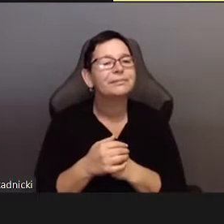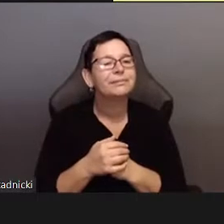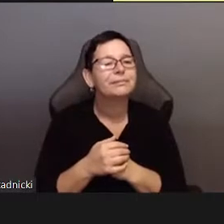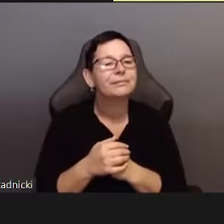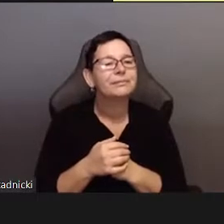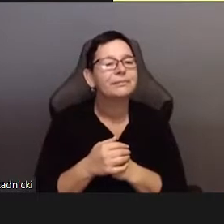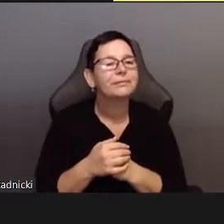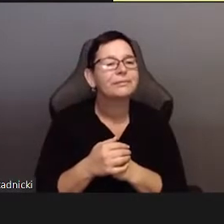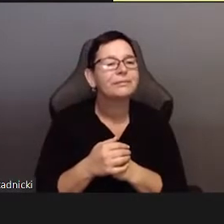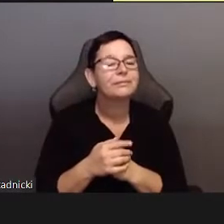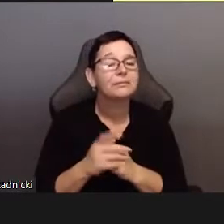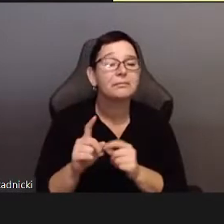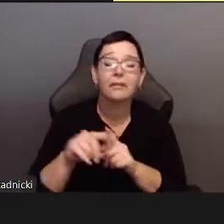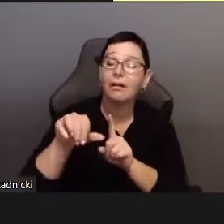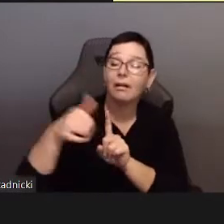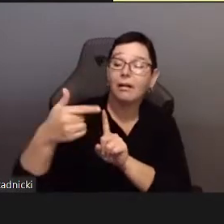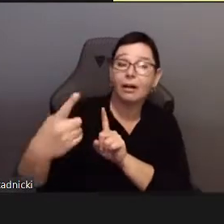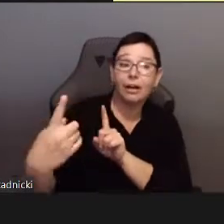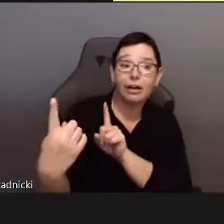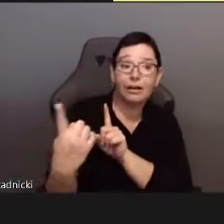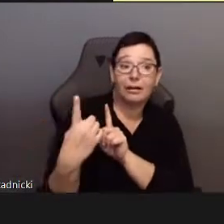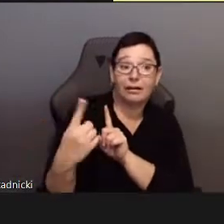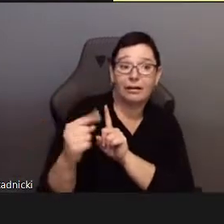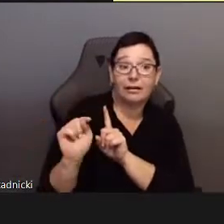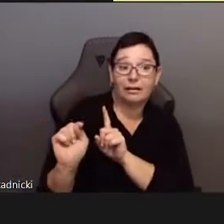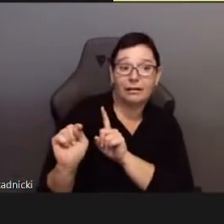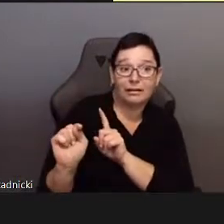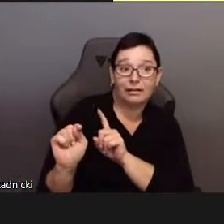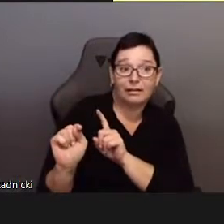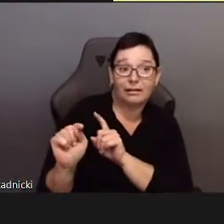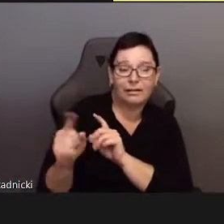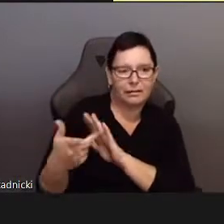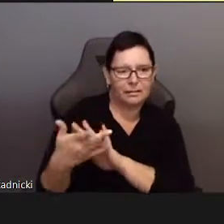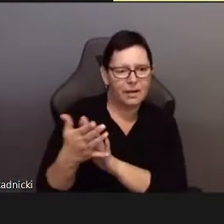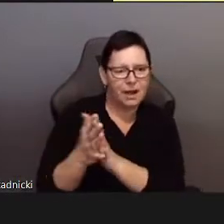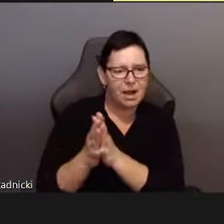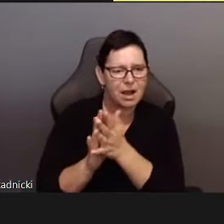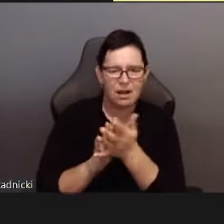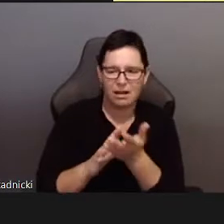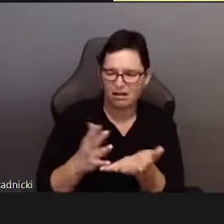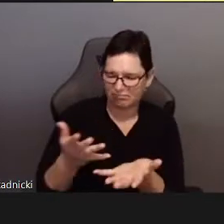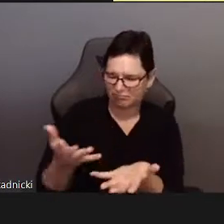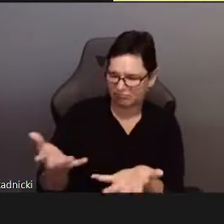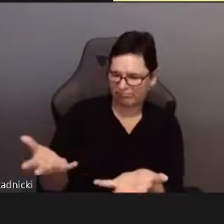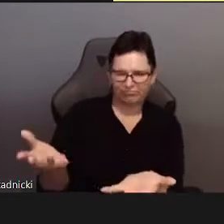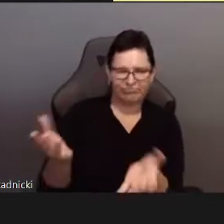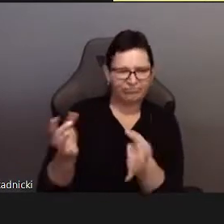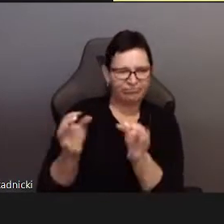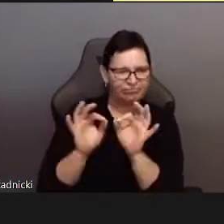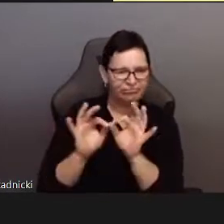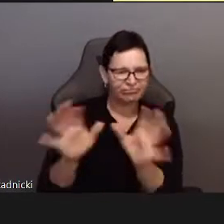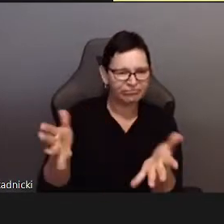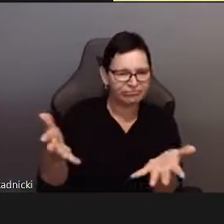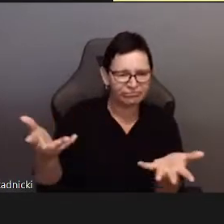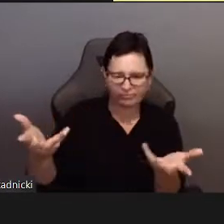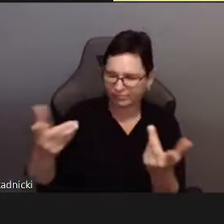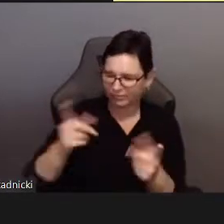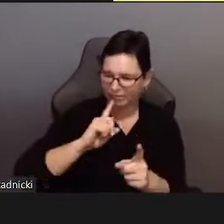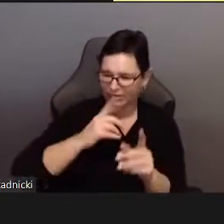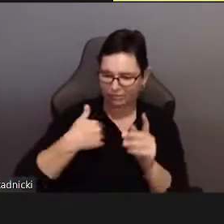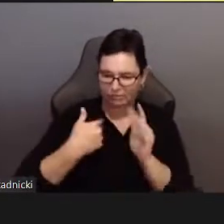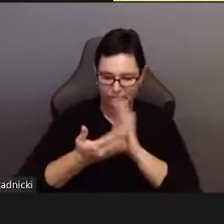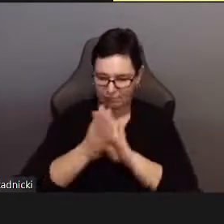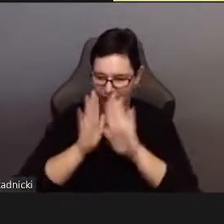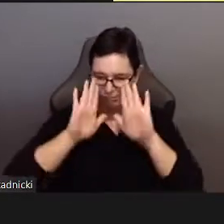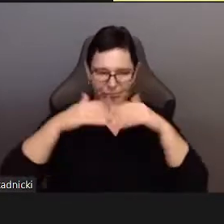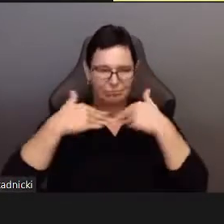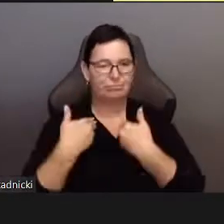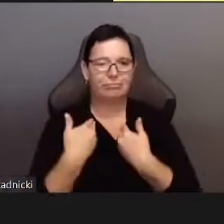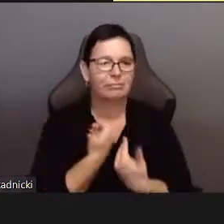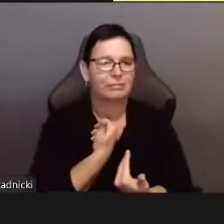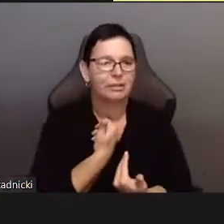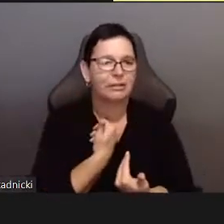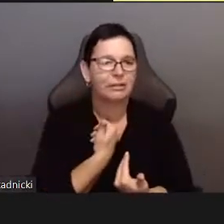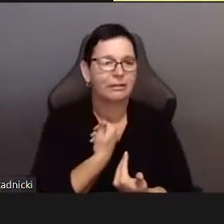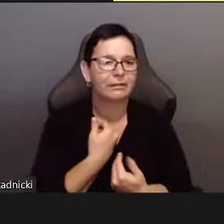So it’s not sacrificial.